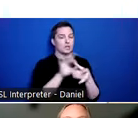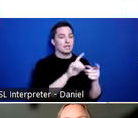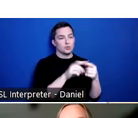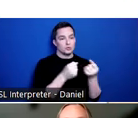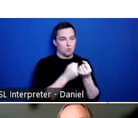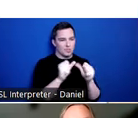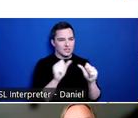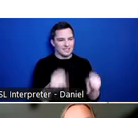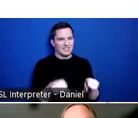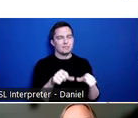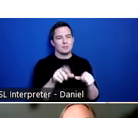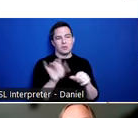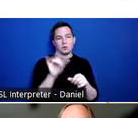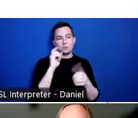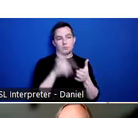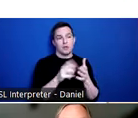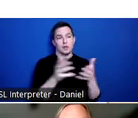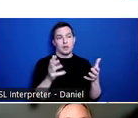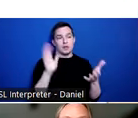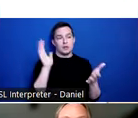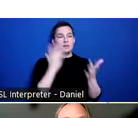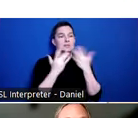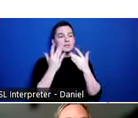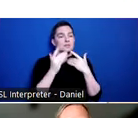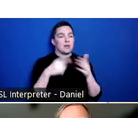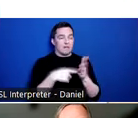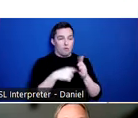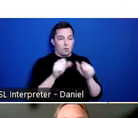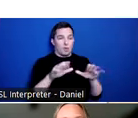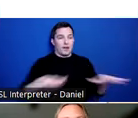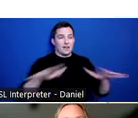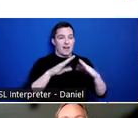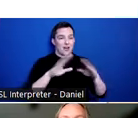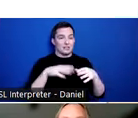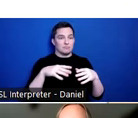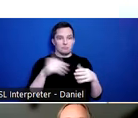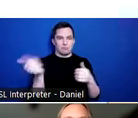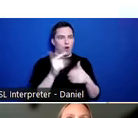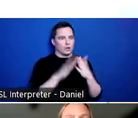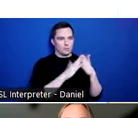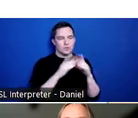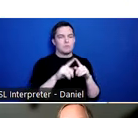We also have a significant lack of affordable and accessible housing across all communities that people are unable to get housing that they